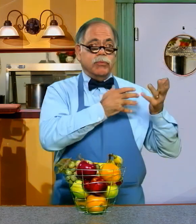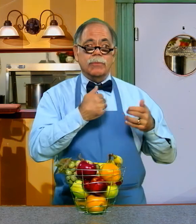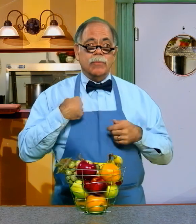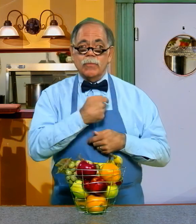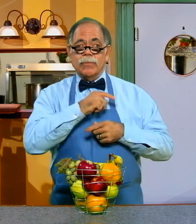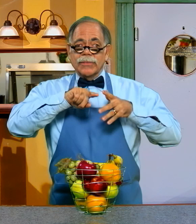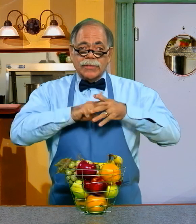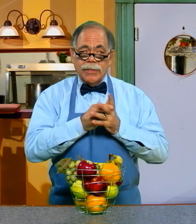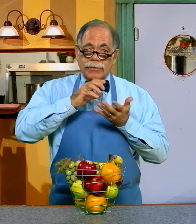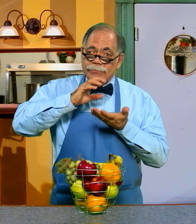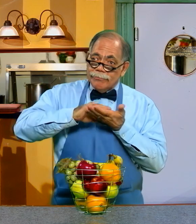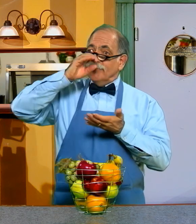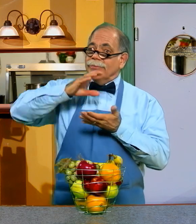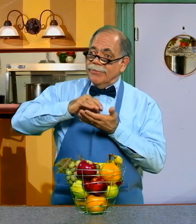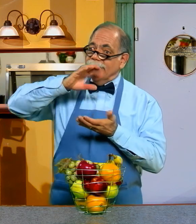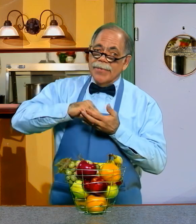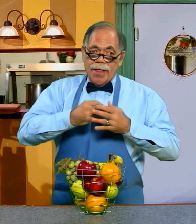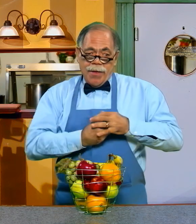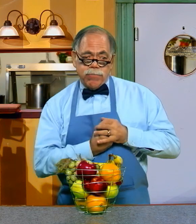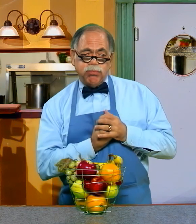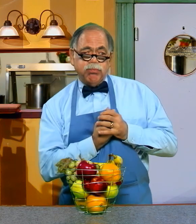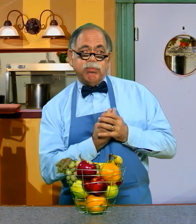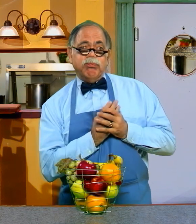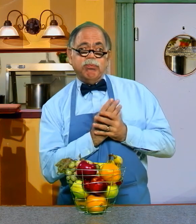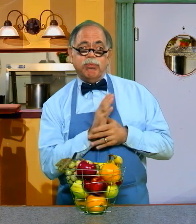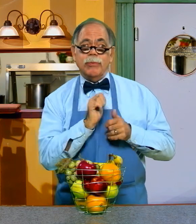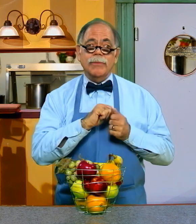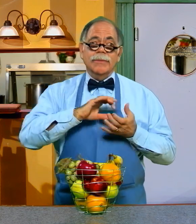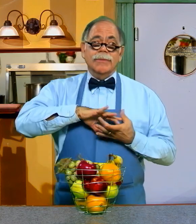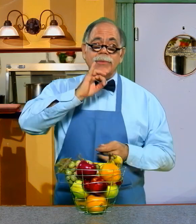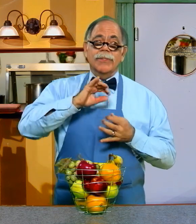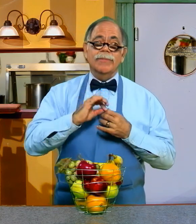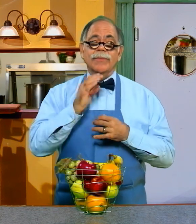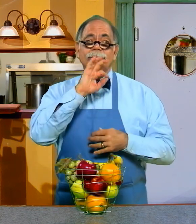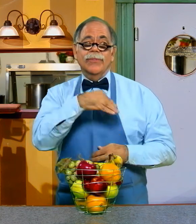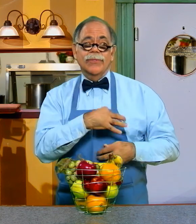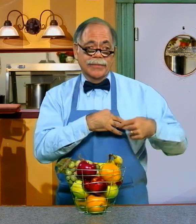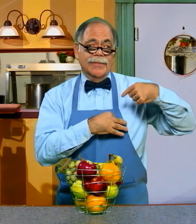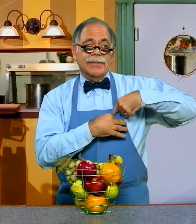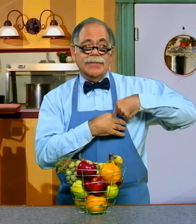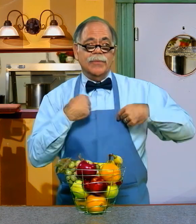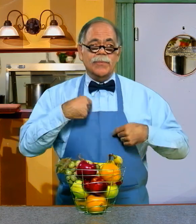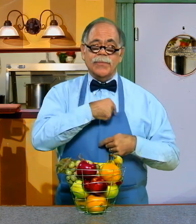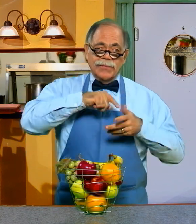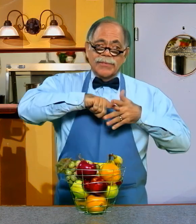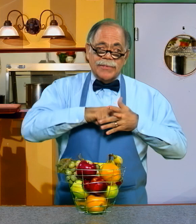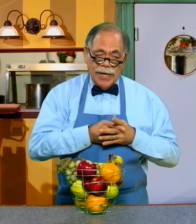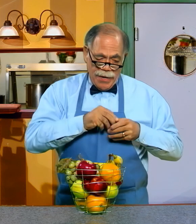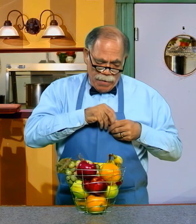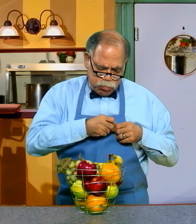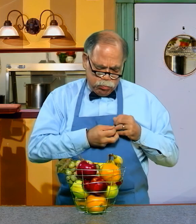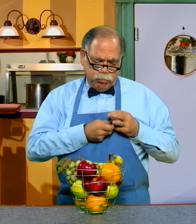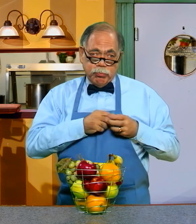WE START TO LEARN AND GROW WITH SPIRITUAL FRUIT.